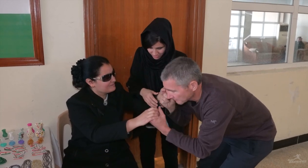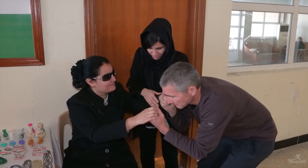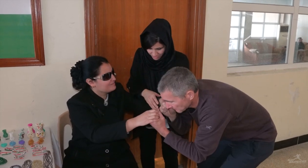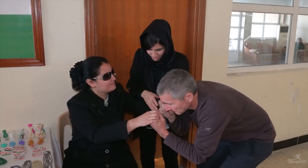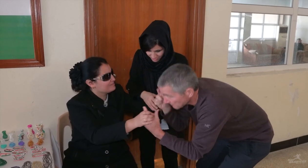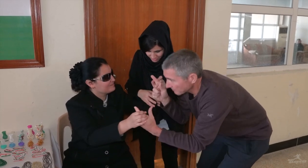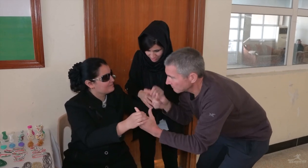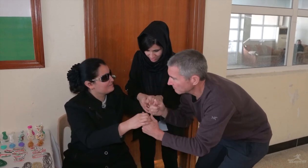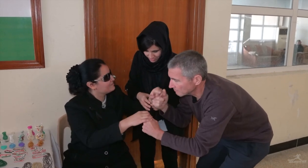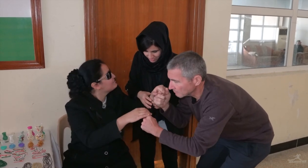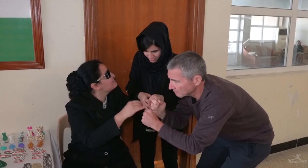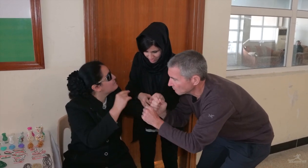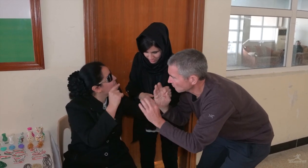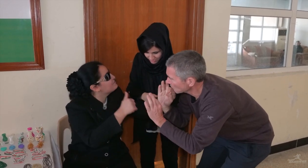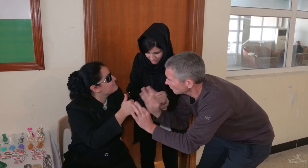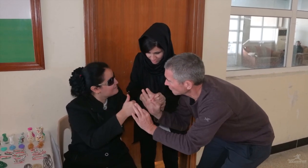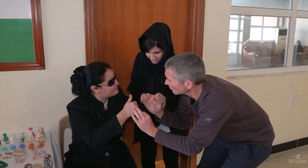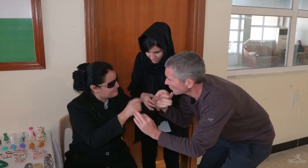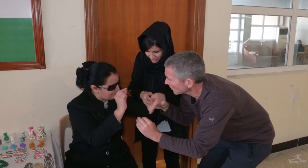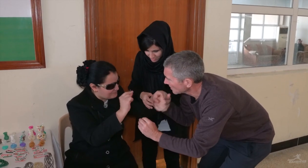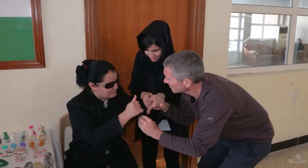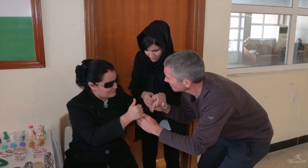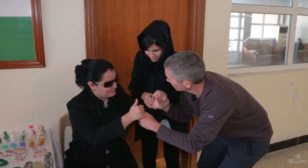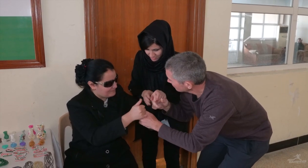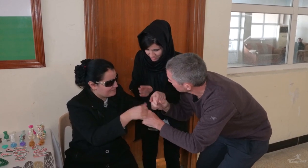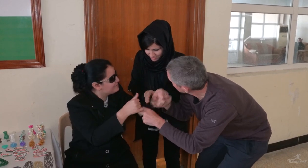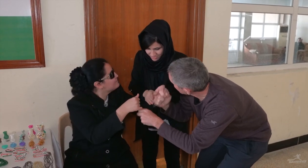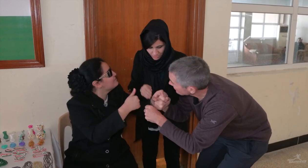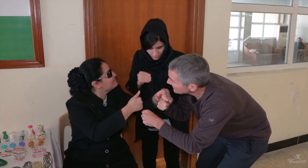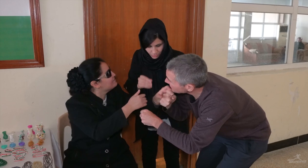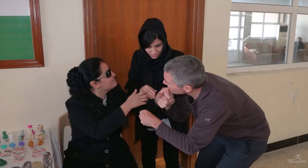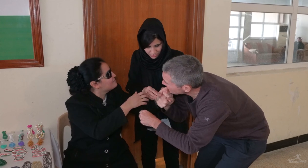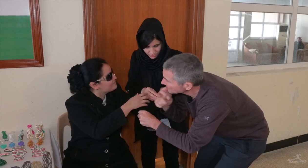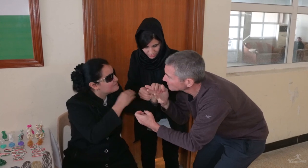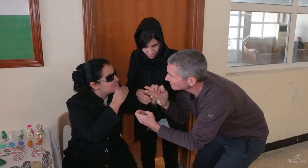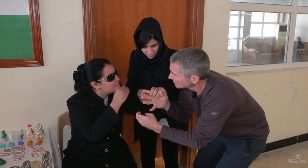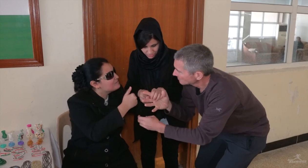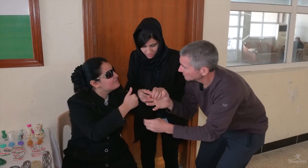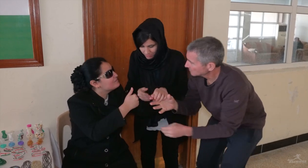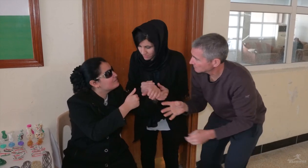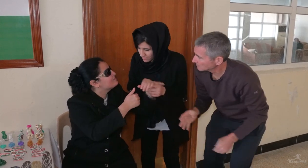I'm so impressed with your work. Was it difficult?